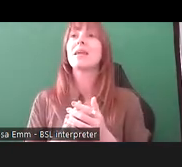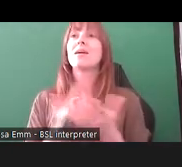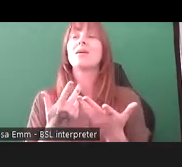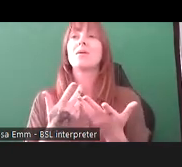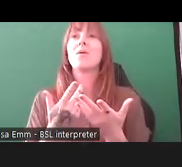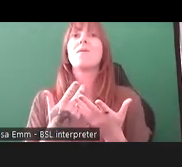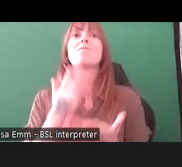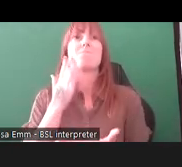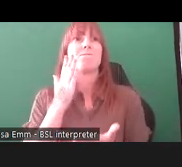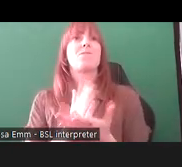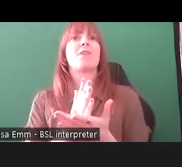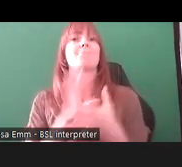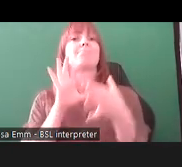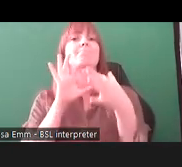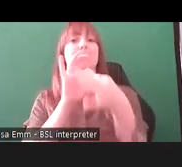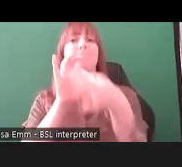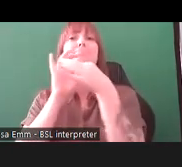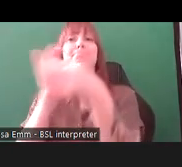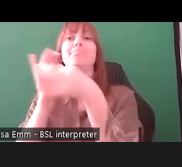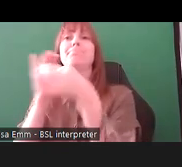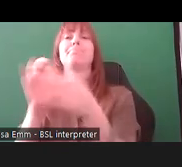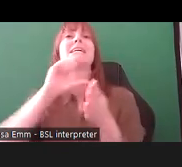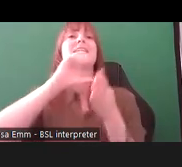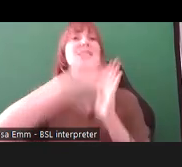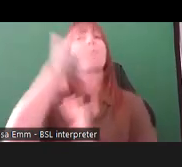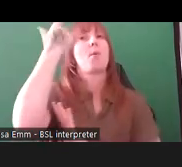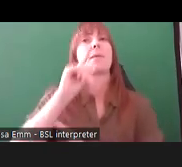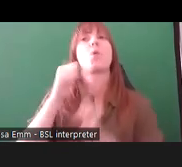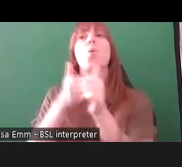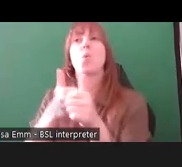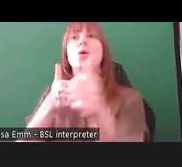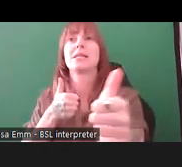into lots of disabled people's organizations across the country through the networking